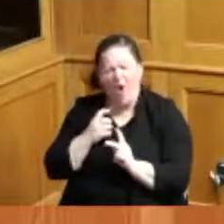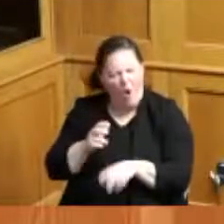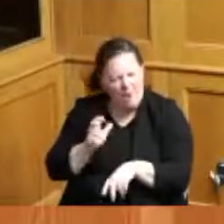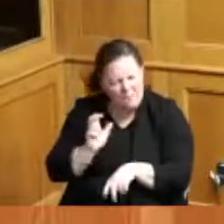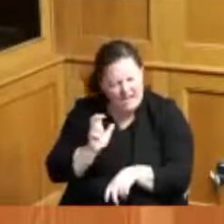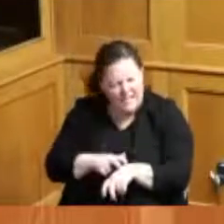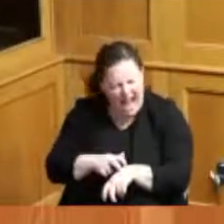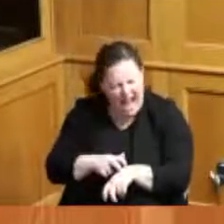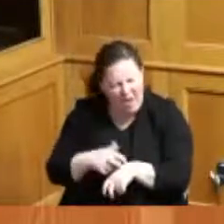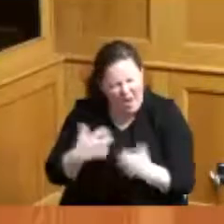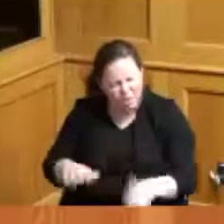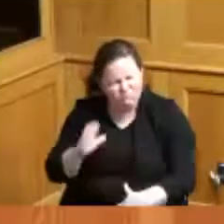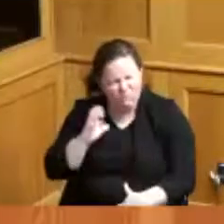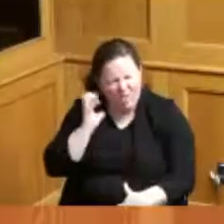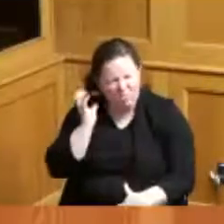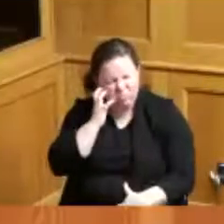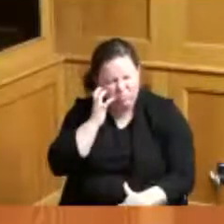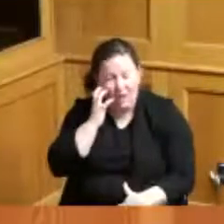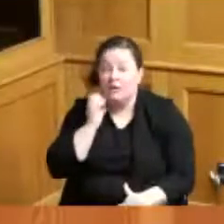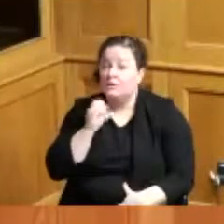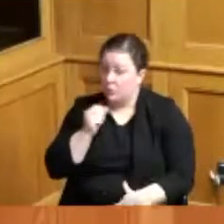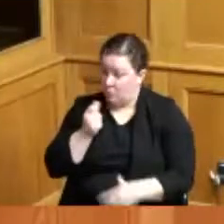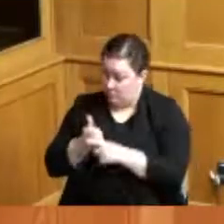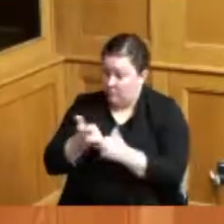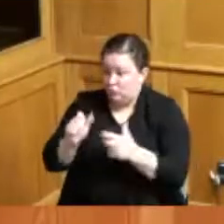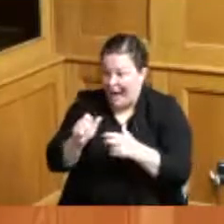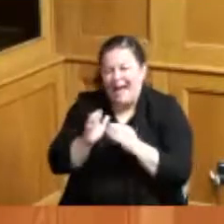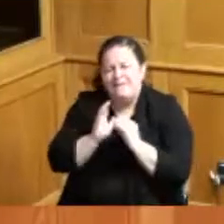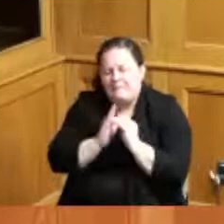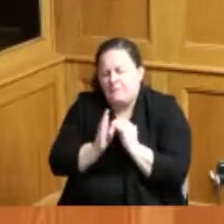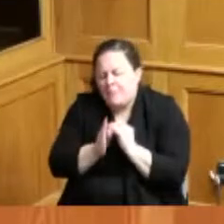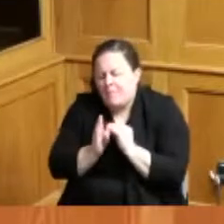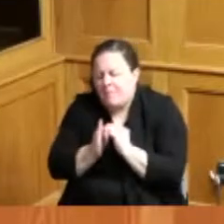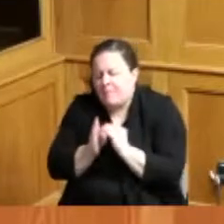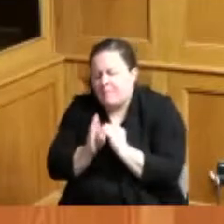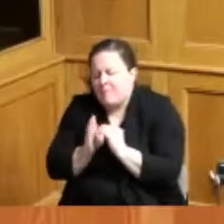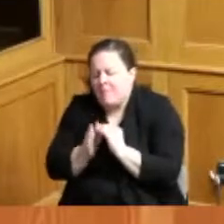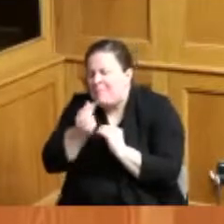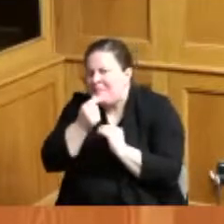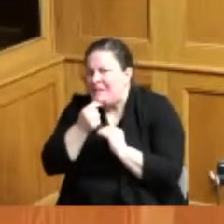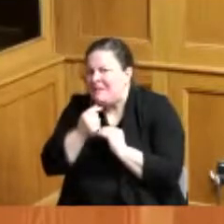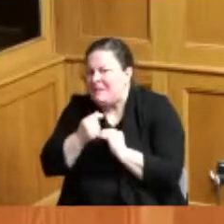so he tried to make the potatoes as thinly as possible fried them until they were burnt crisp